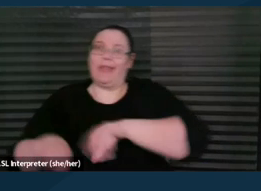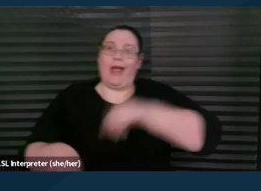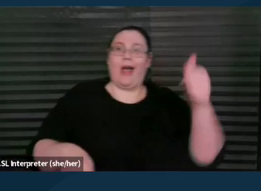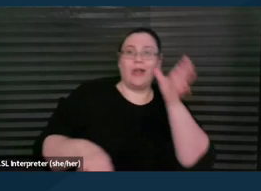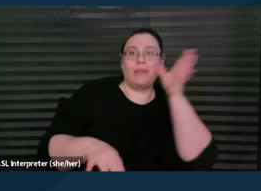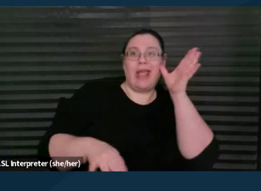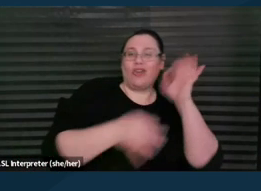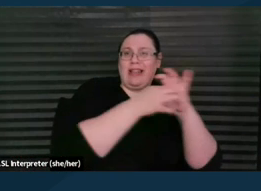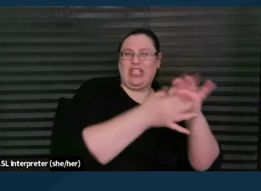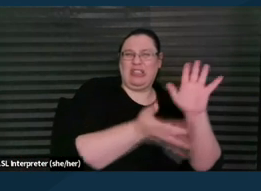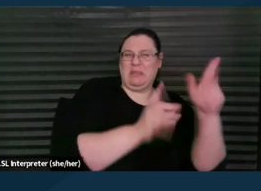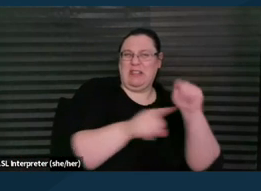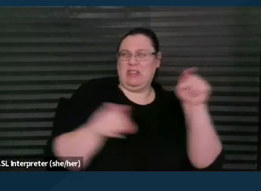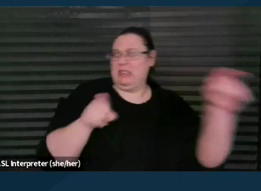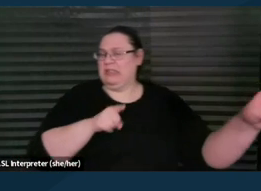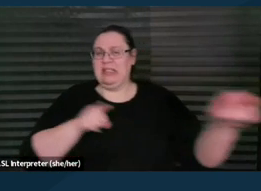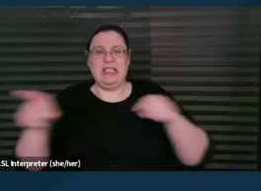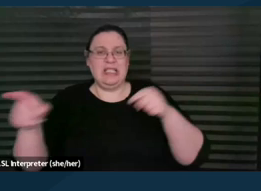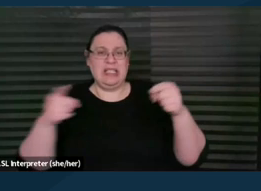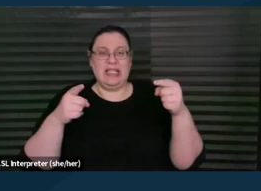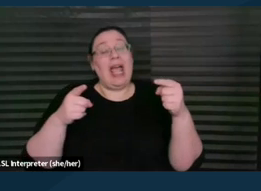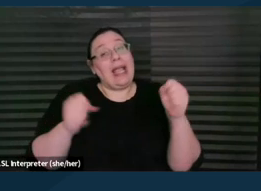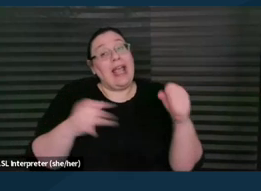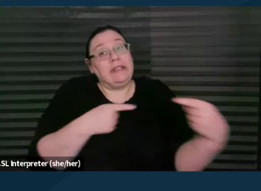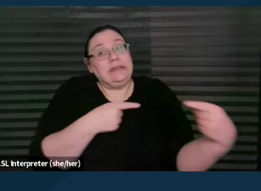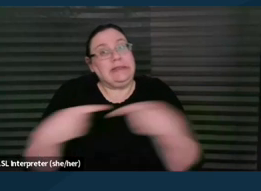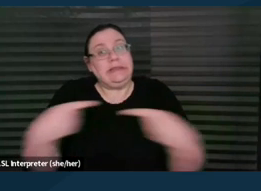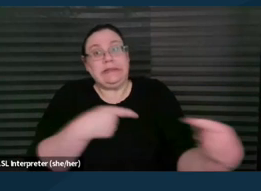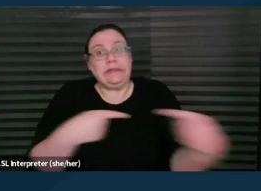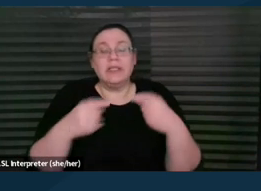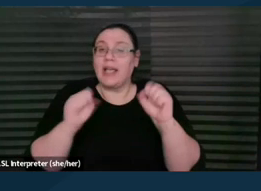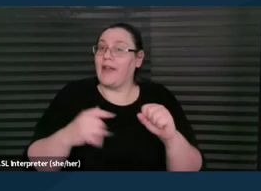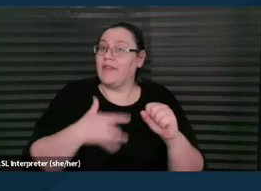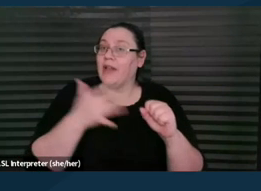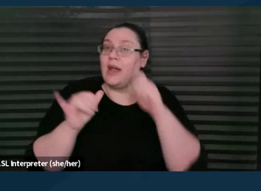And that it can feel very adversarial and in that situation, I think it's really important to remember too